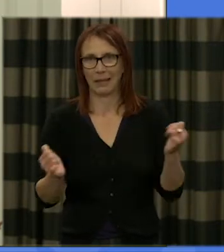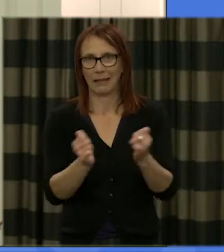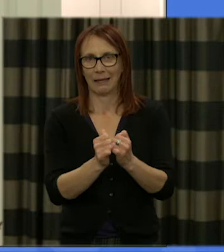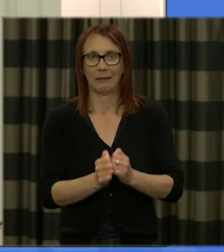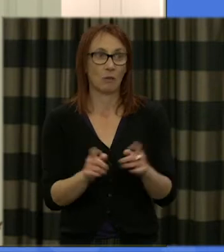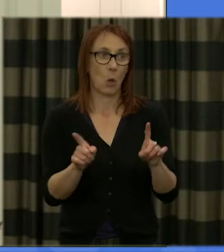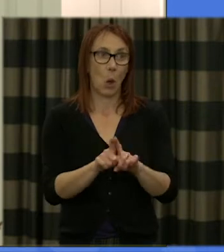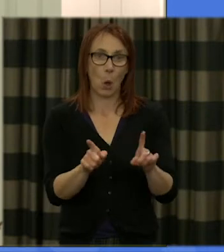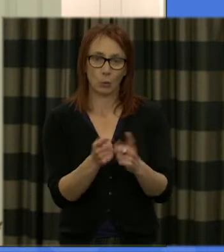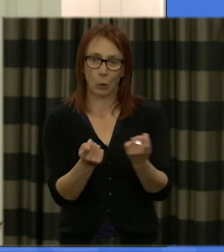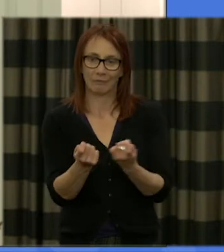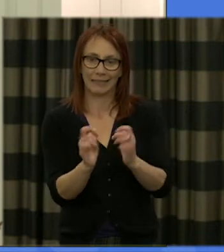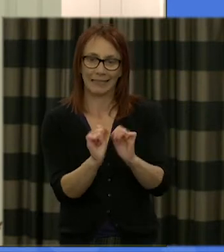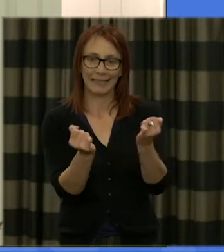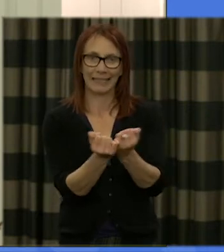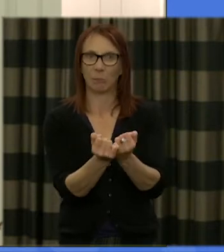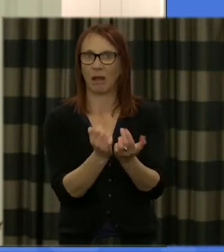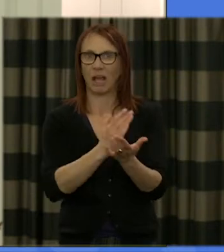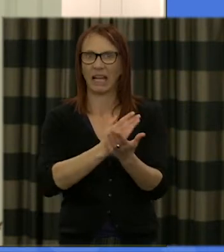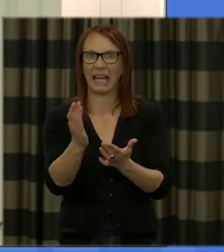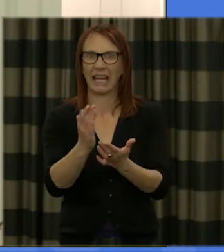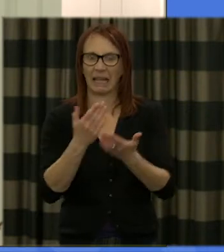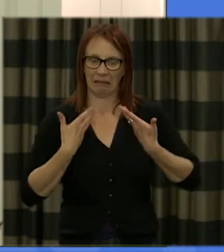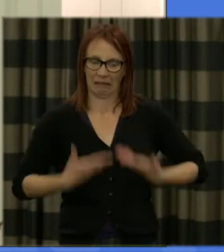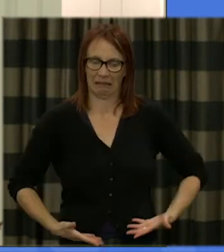facilitation team again who I think are quite obvious in your blue t-shirts yeah